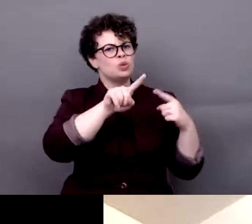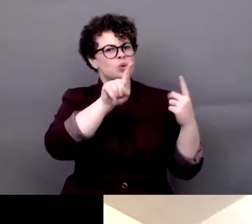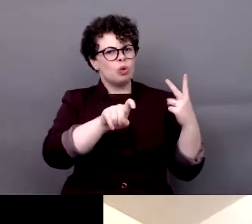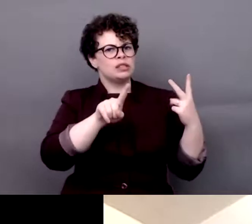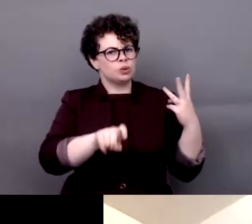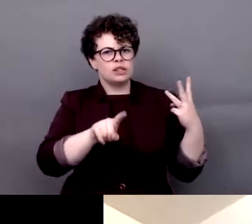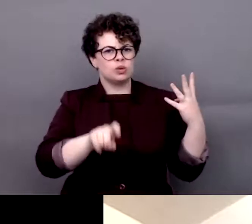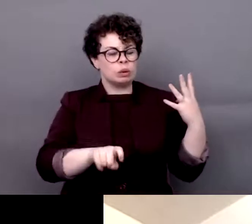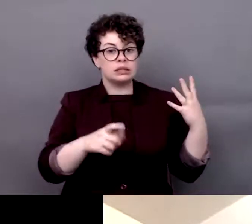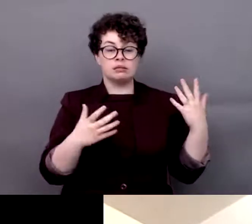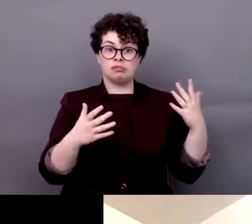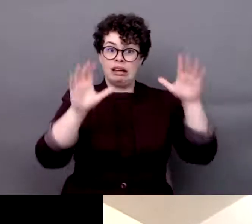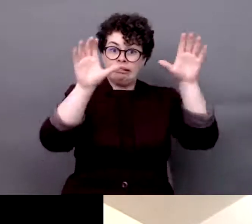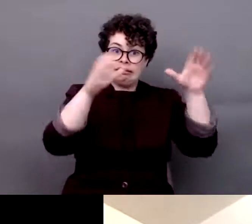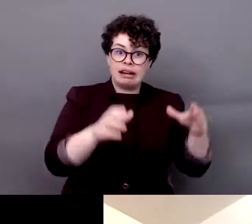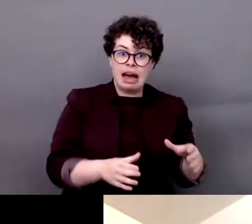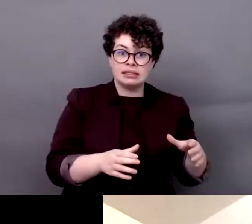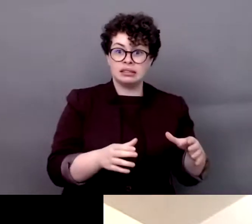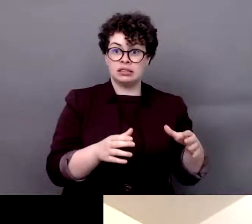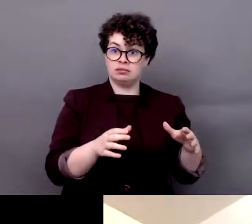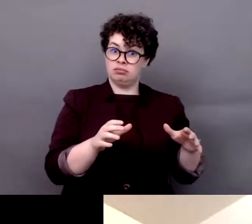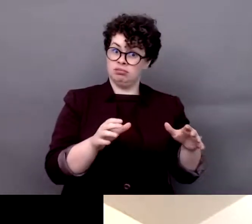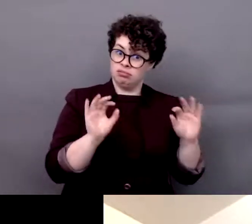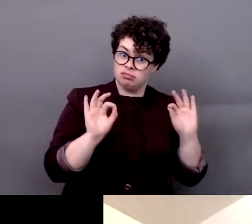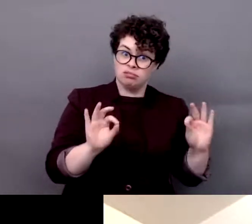important questions whether caste does matter in